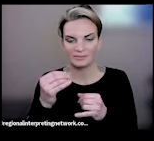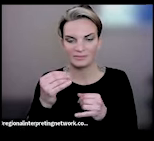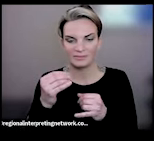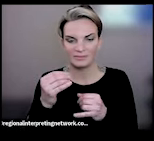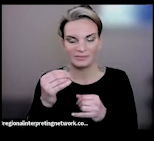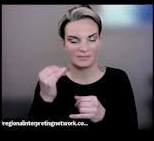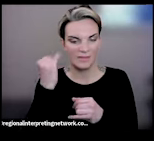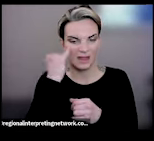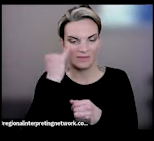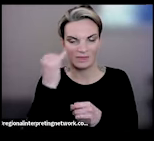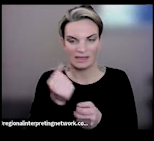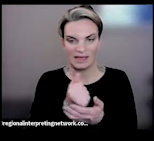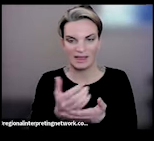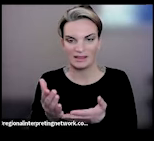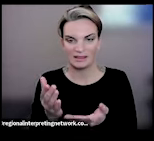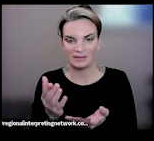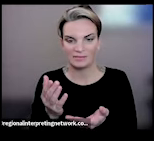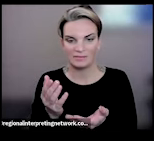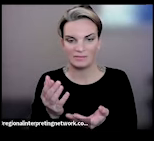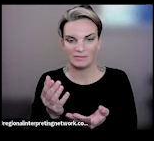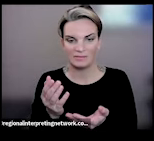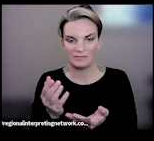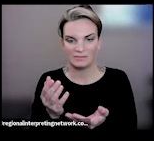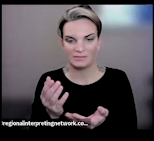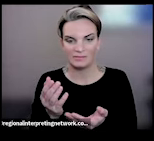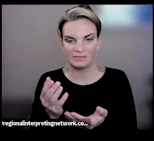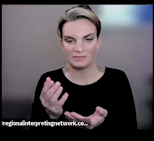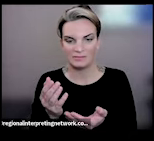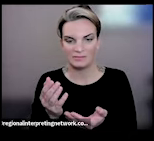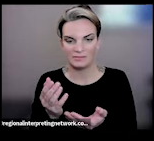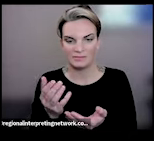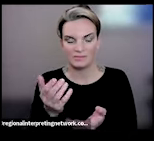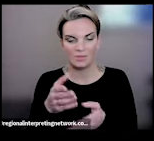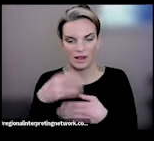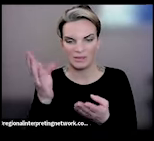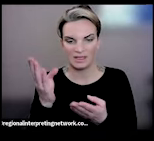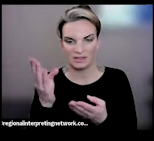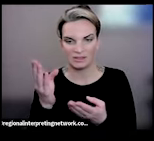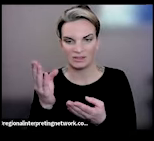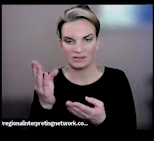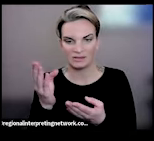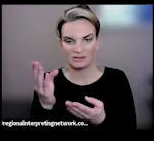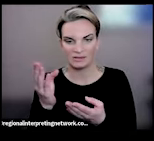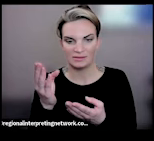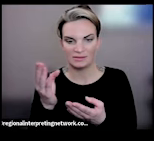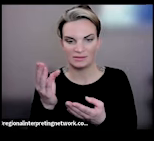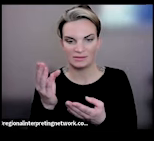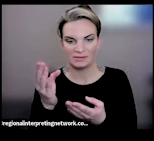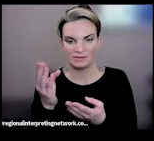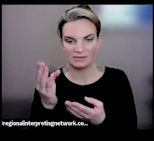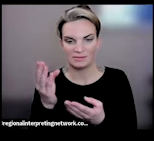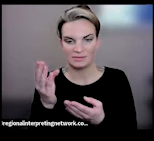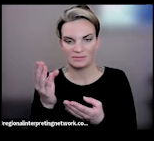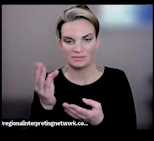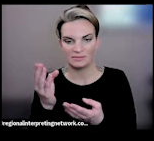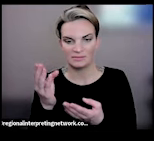Just for everybody on the panel, if there's any recommendations you folks have, if there's many people with